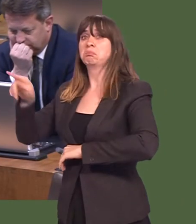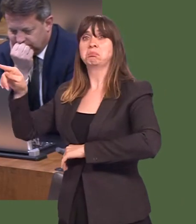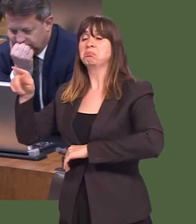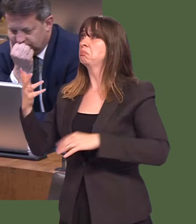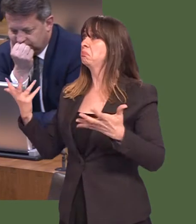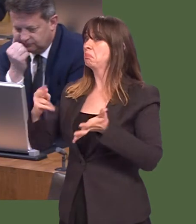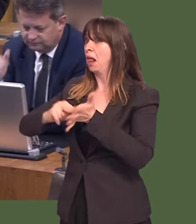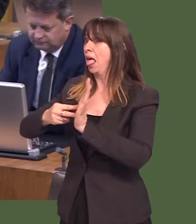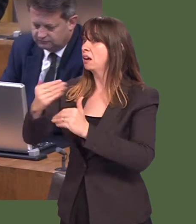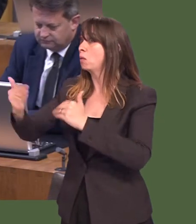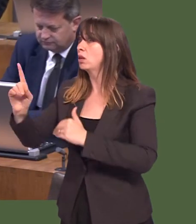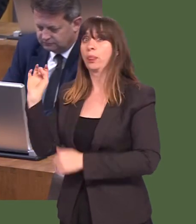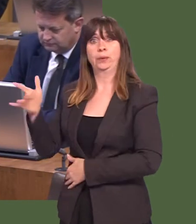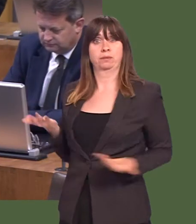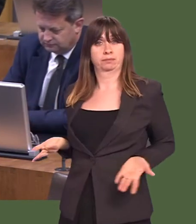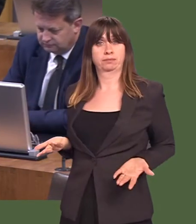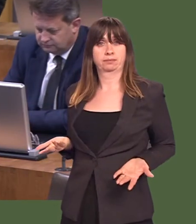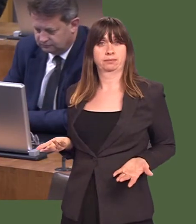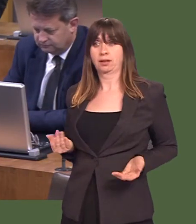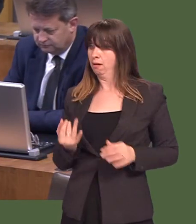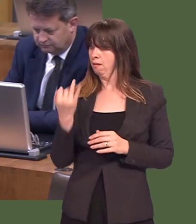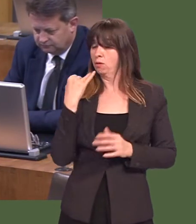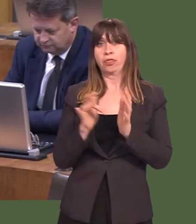Iíve tried to see what the plan is. There isnít one.